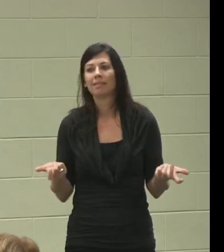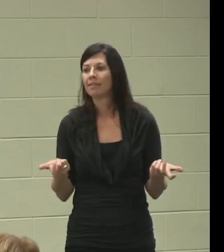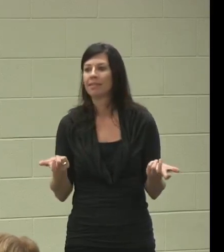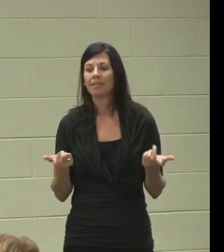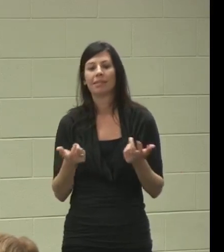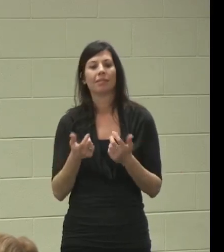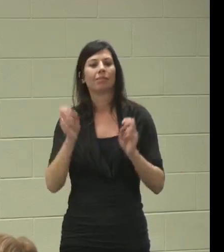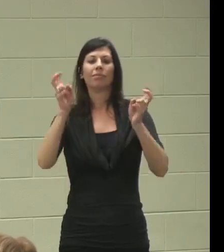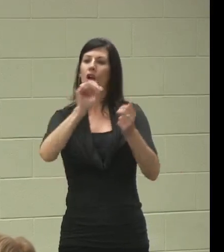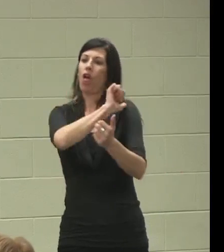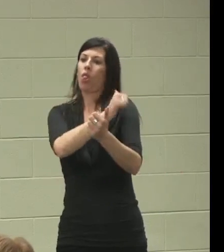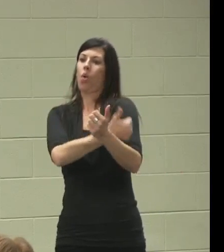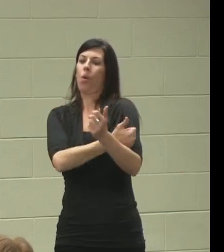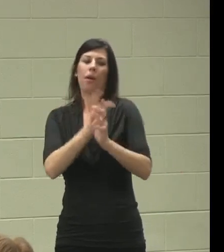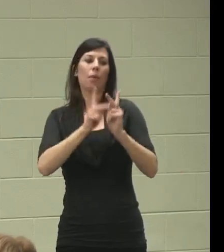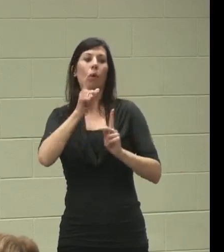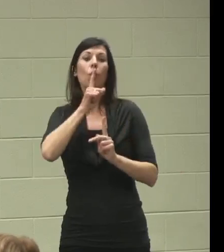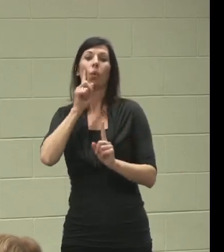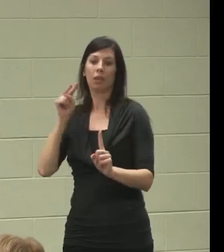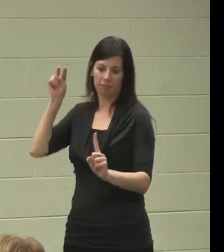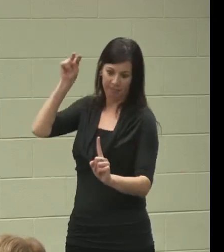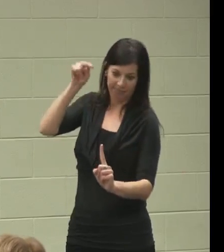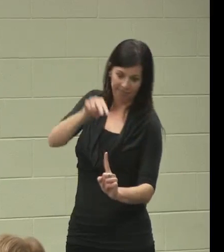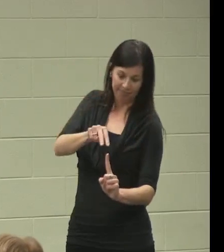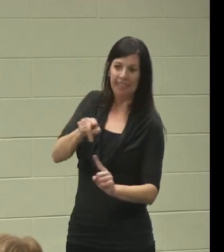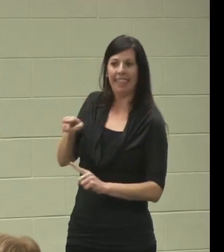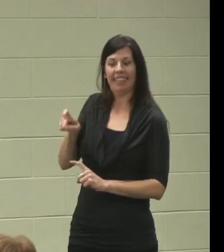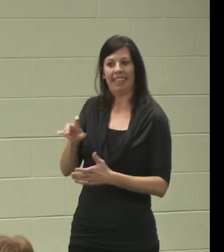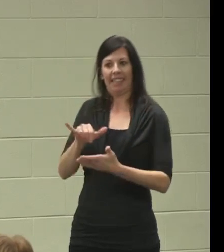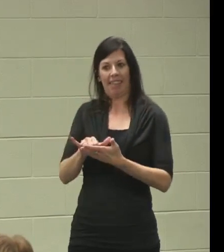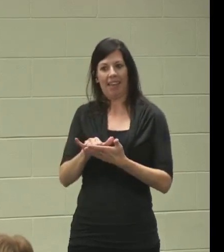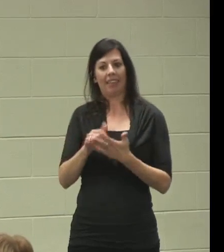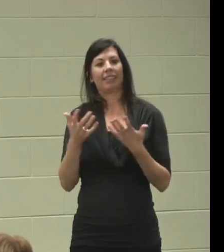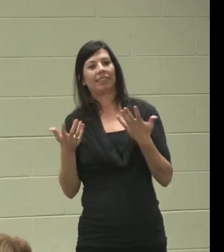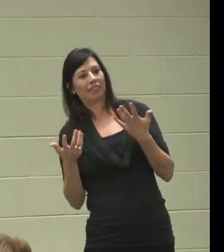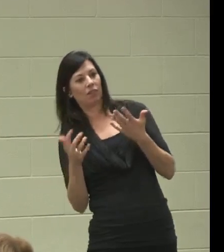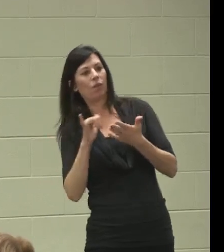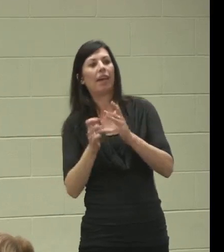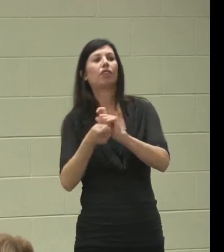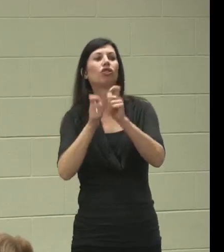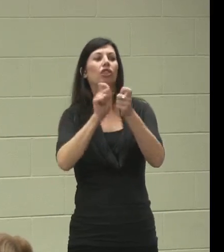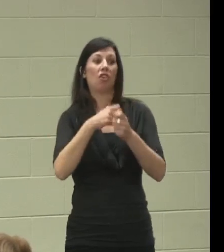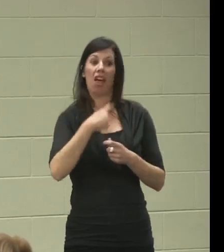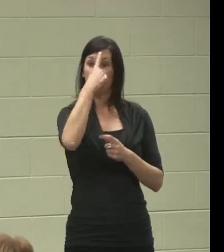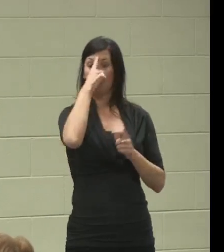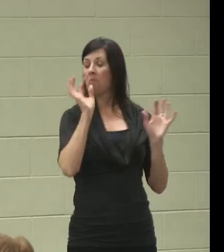authority figures that really keep an eye on him." So that's changed our outlook tremendously.